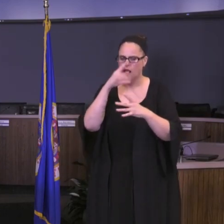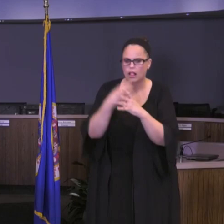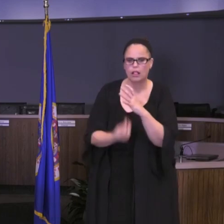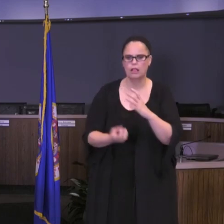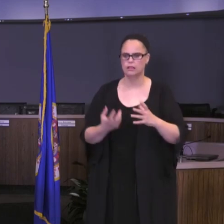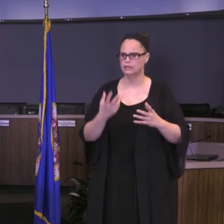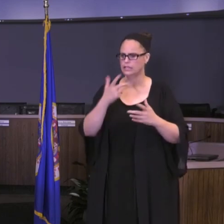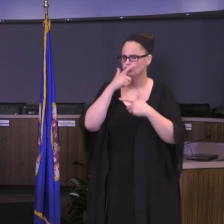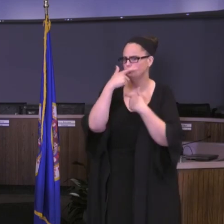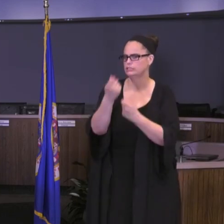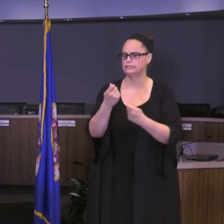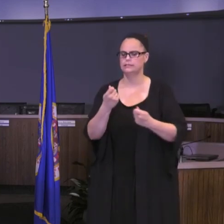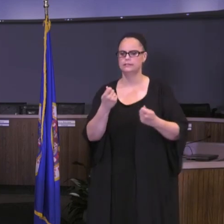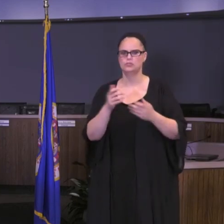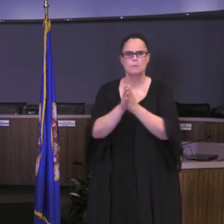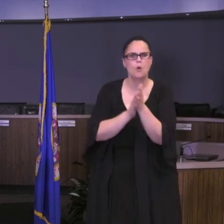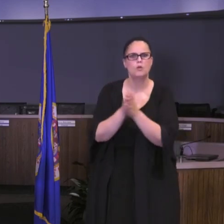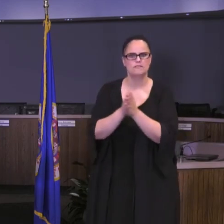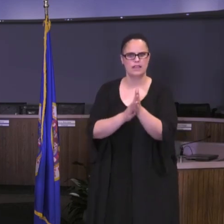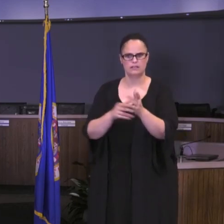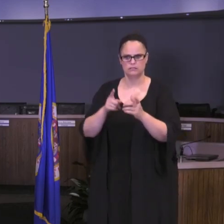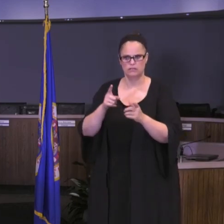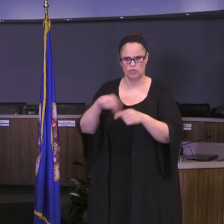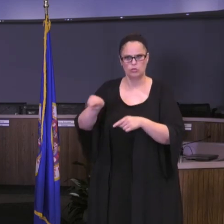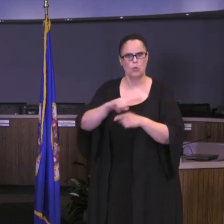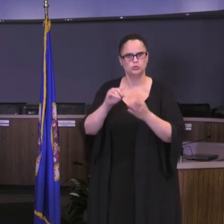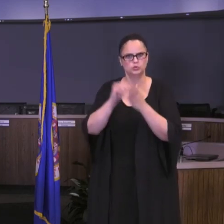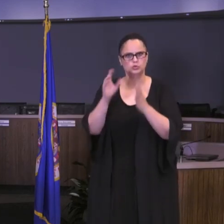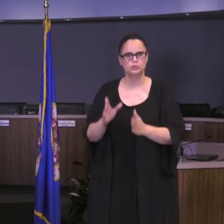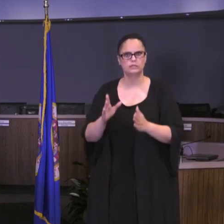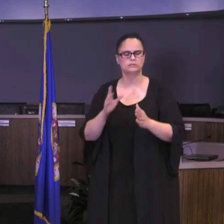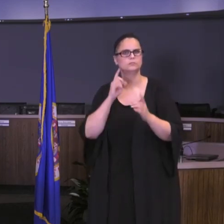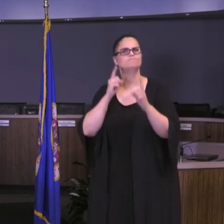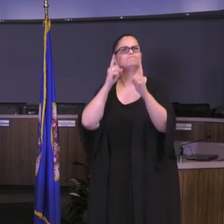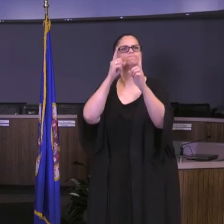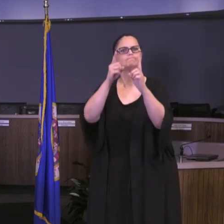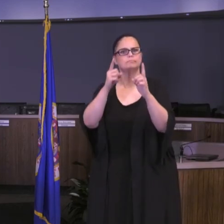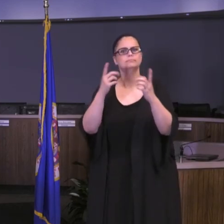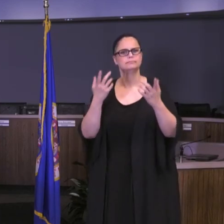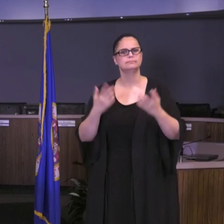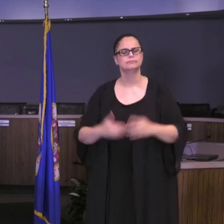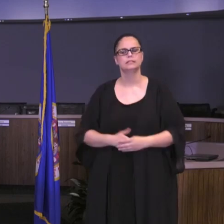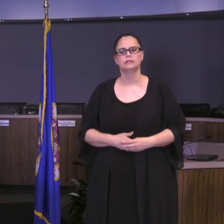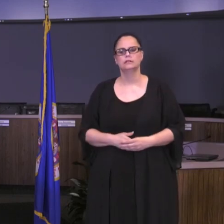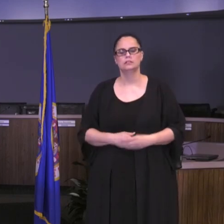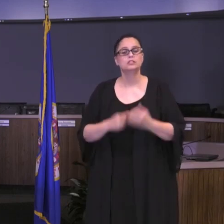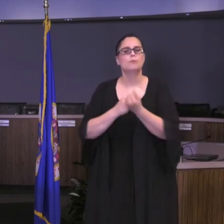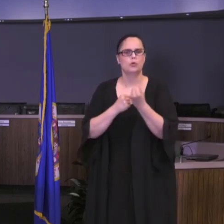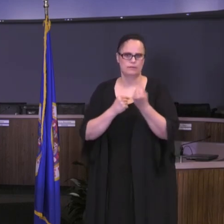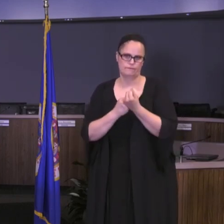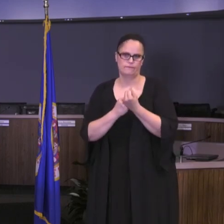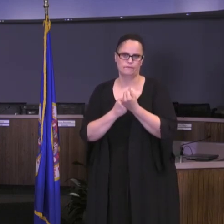motivated and working towards learning outcomes and goals. Then finally, supporting -- an area that we have a lot of room to